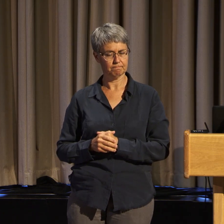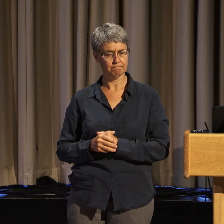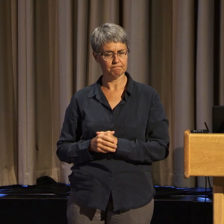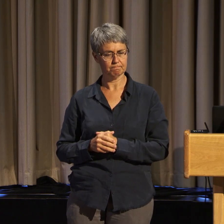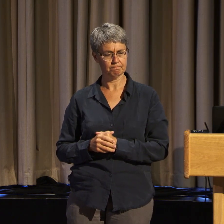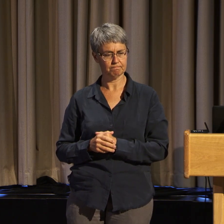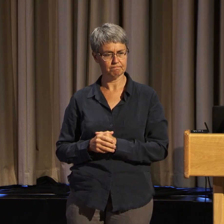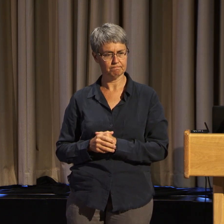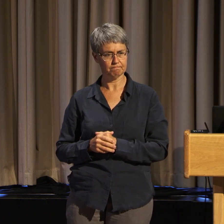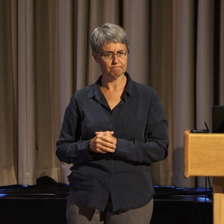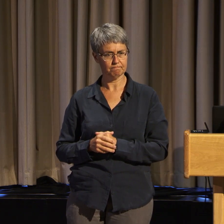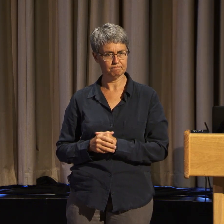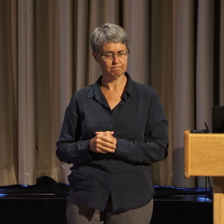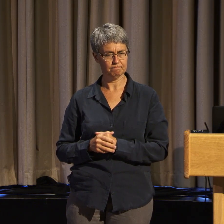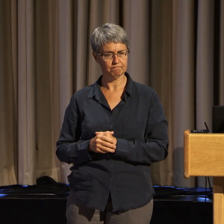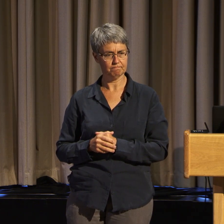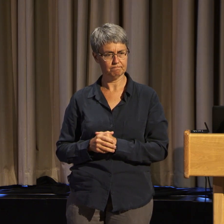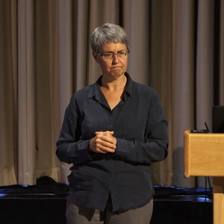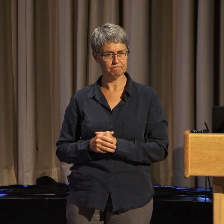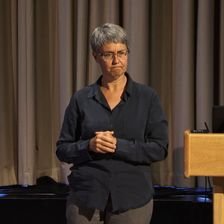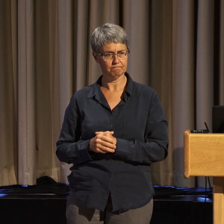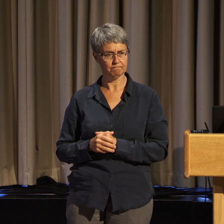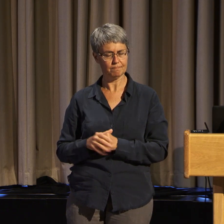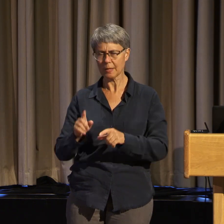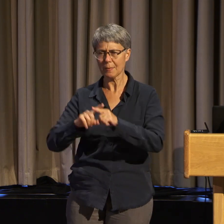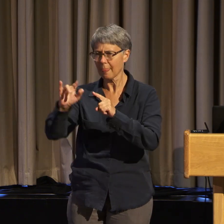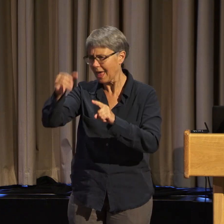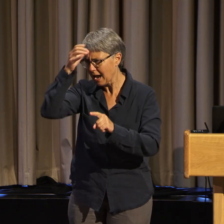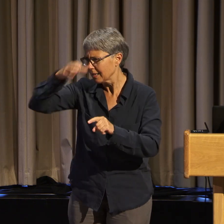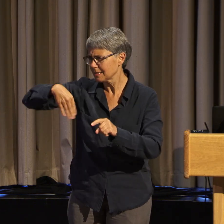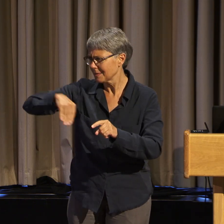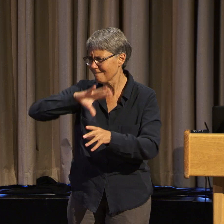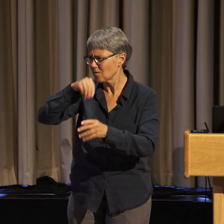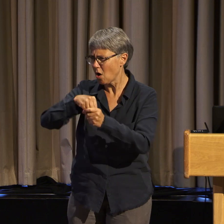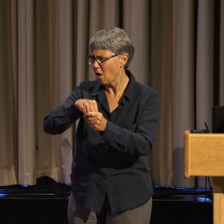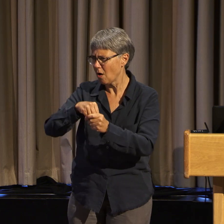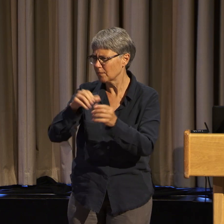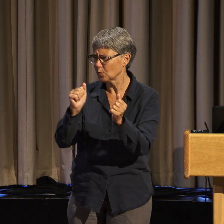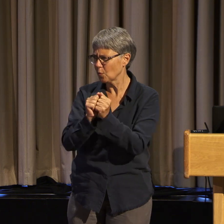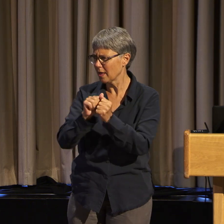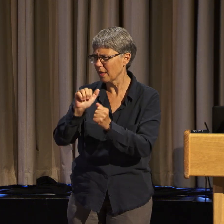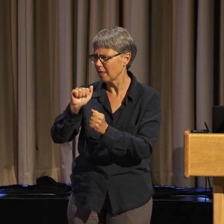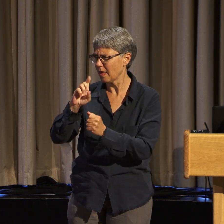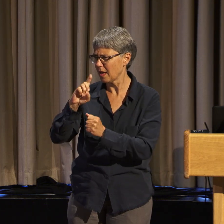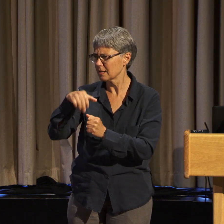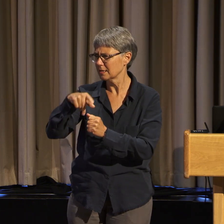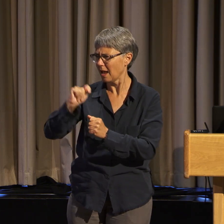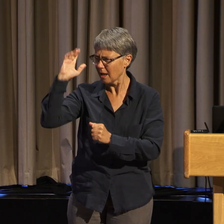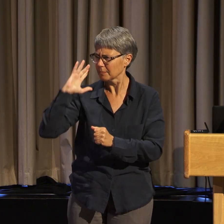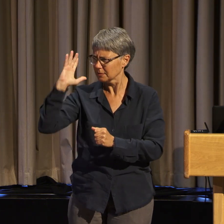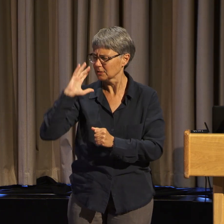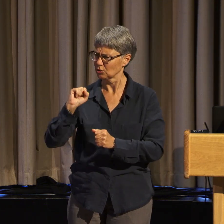And so what I found myself doing is I kind of sort of--